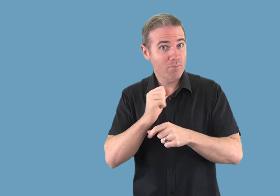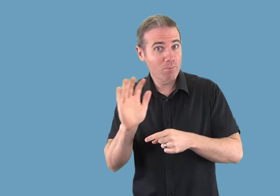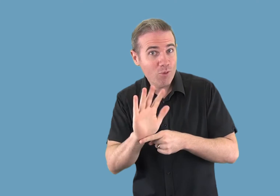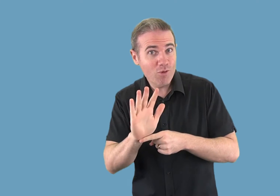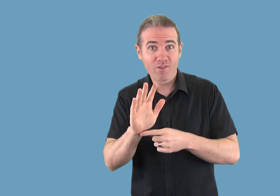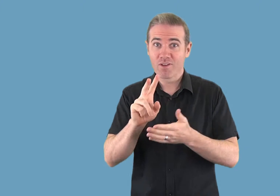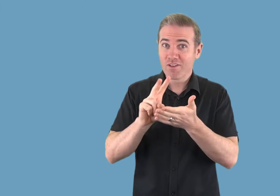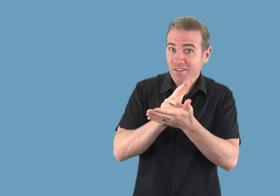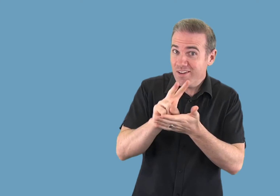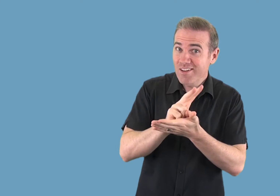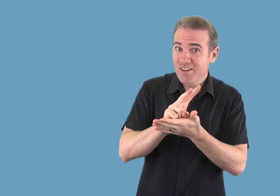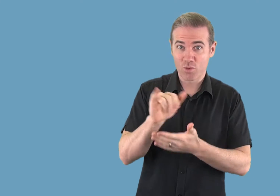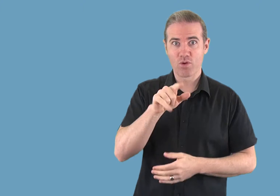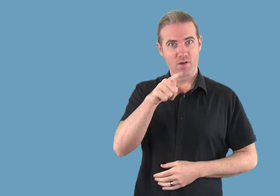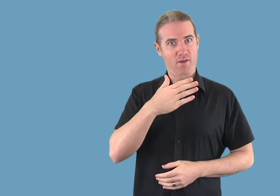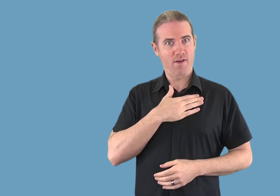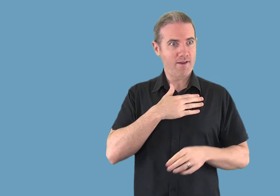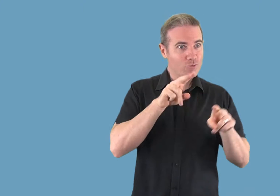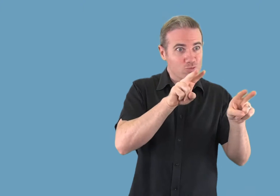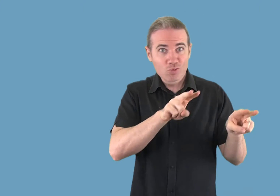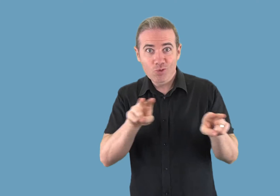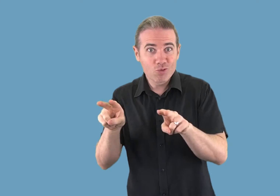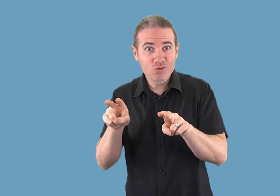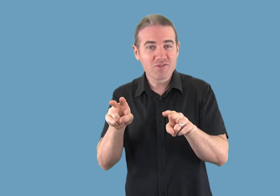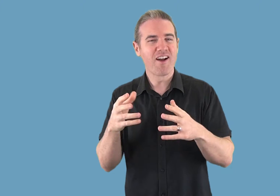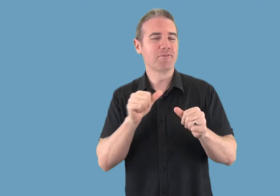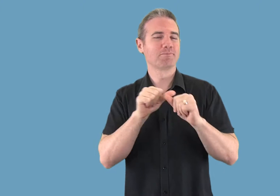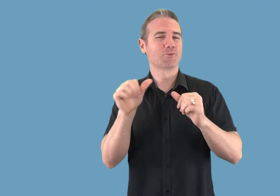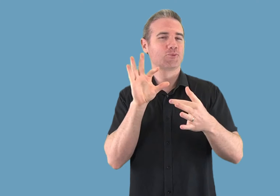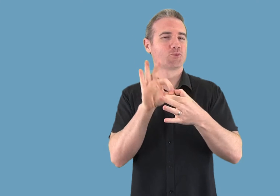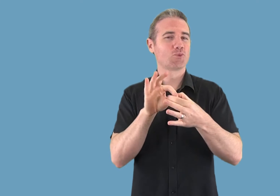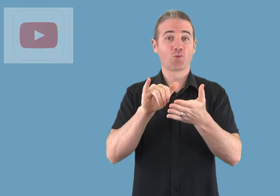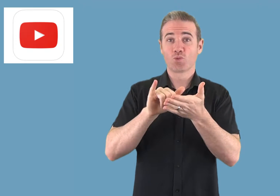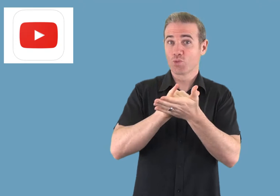* Join YouTube, Vine and Vimeo if you like watching videos